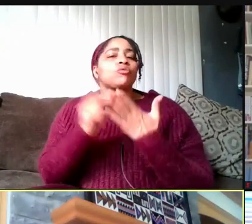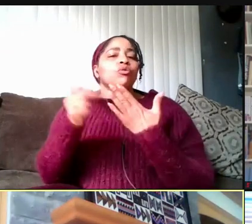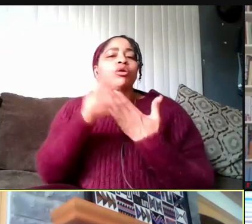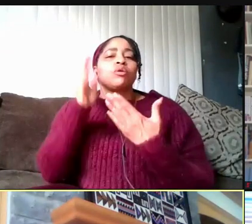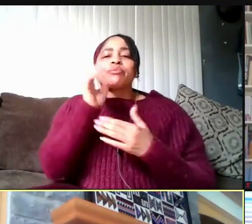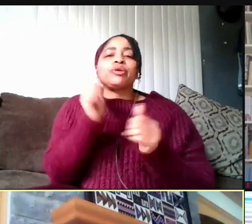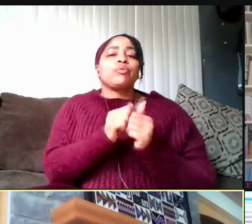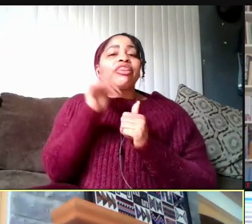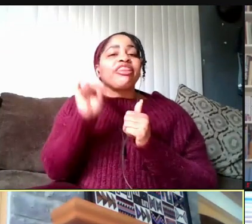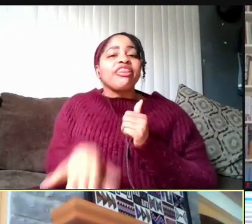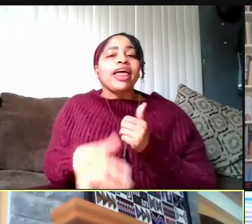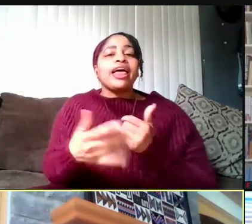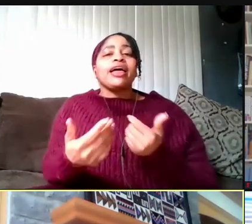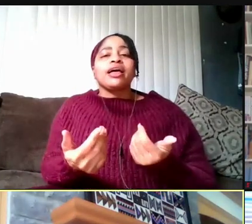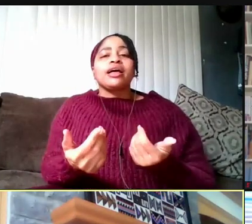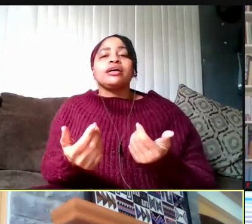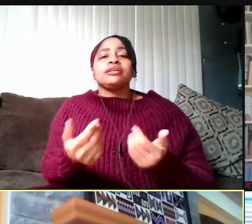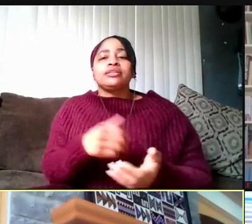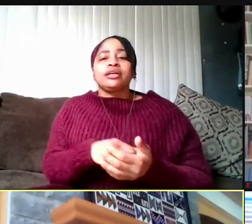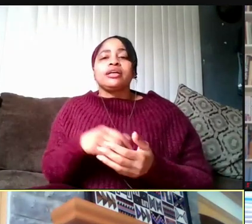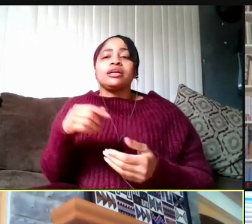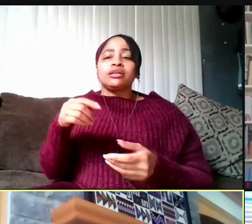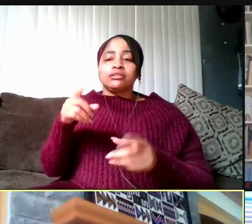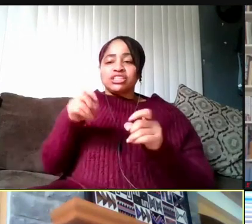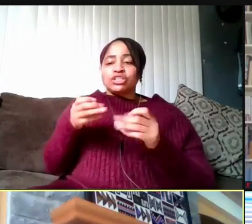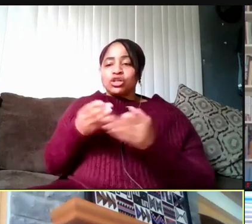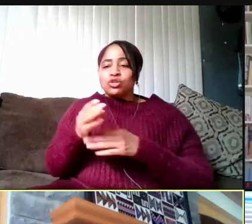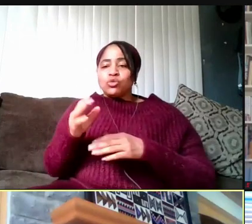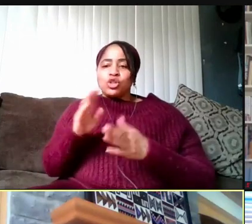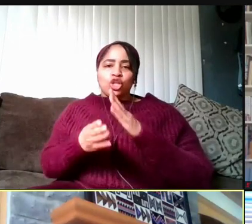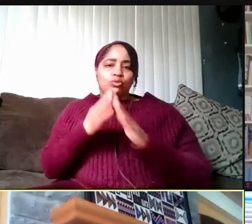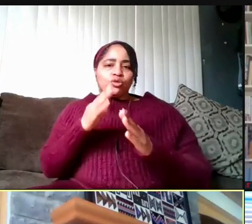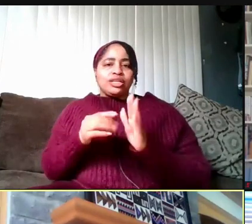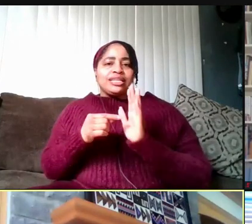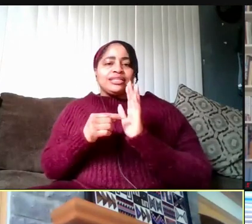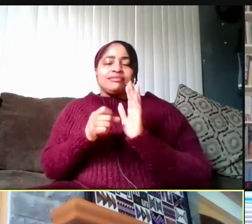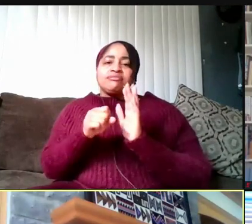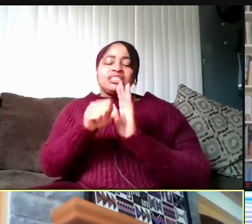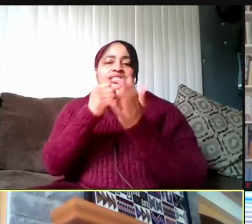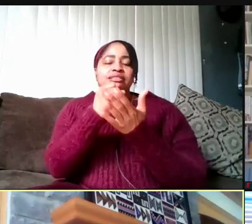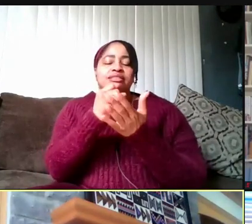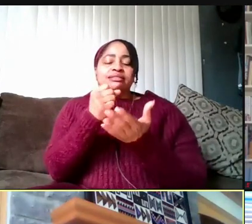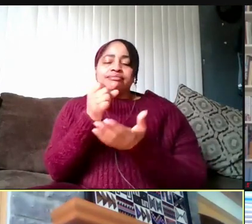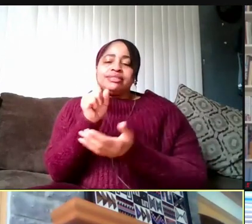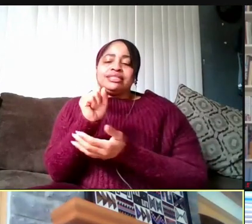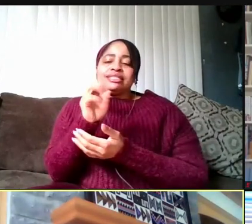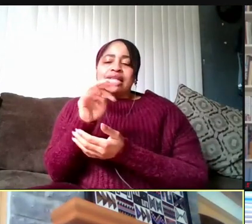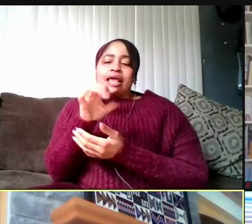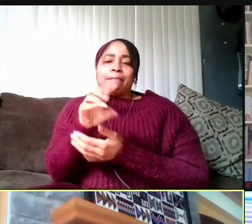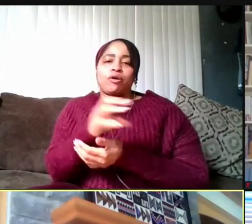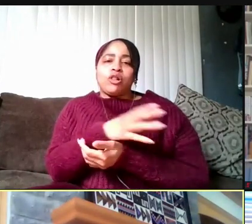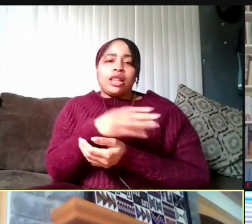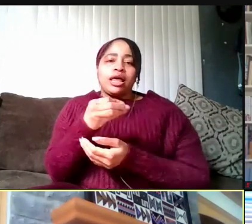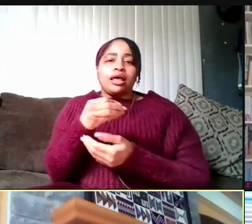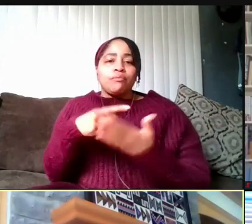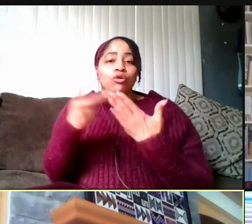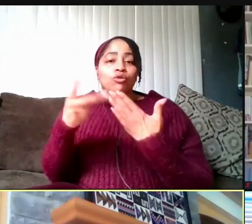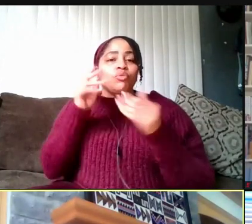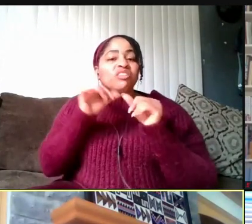So weekly testing through the Community Sampling and Tracking Program is gonna continue and it will be required from some students